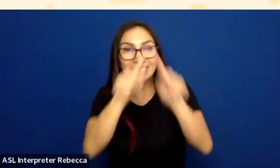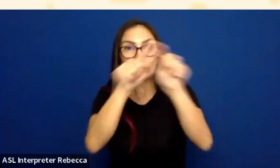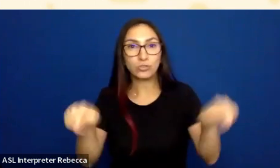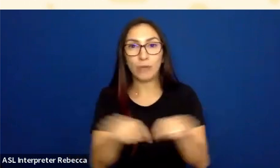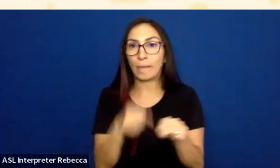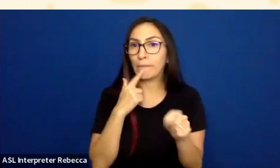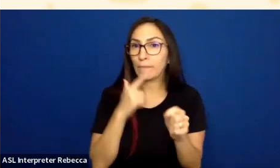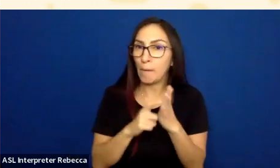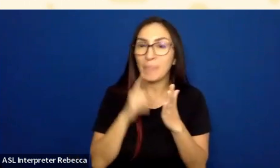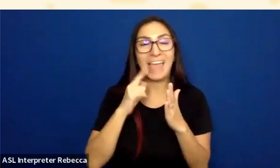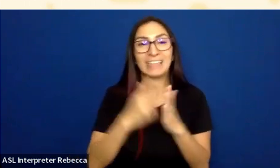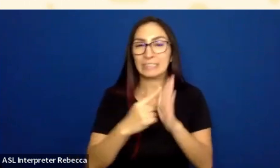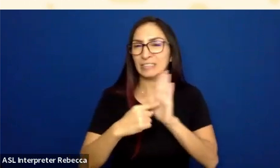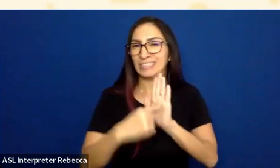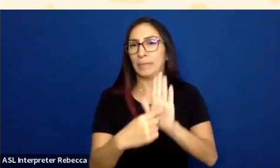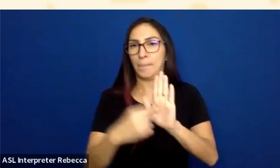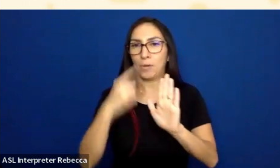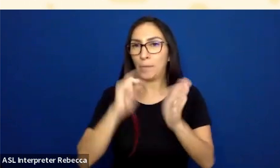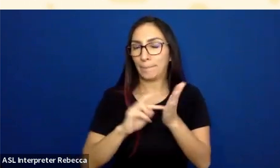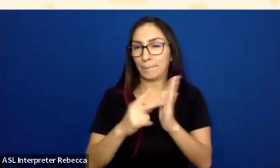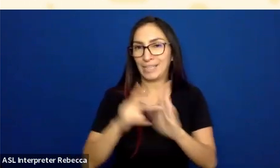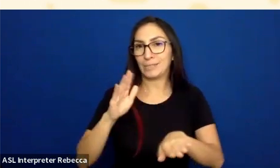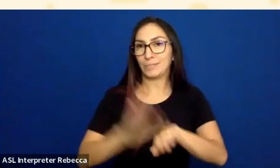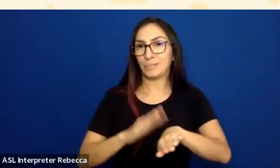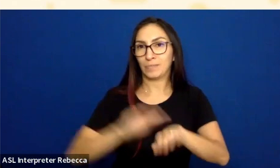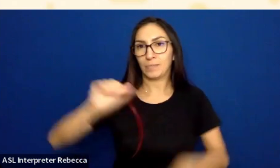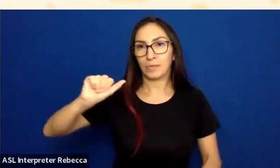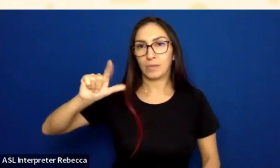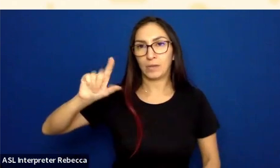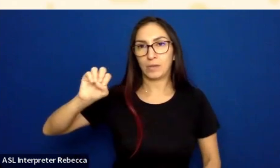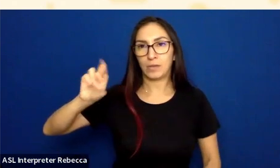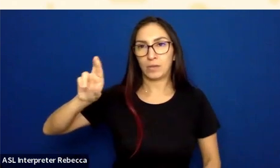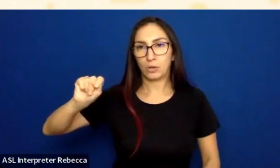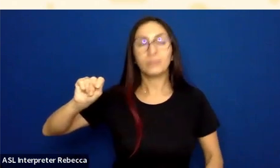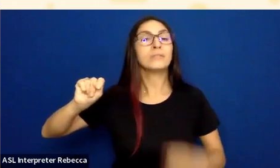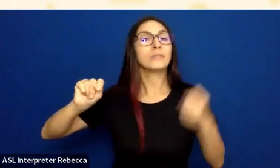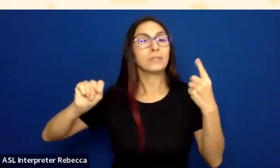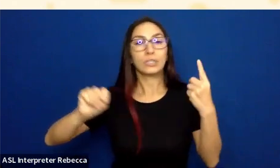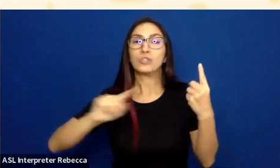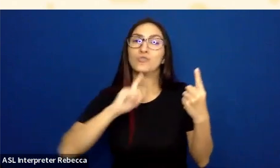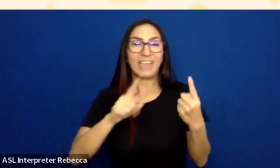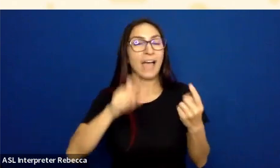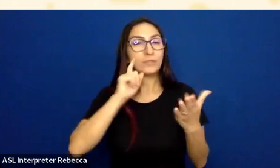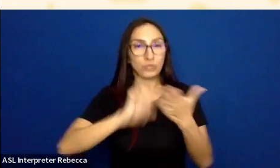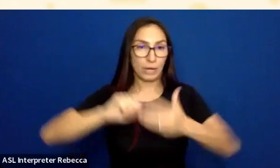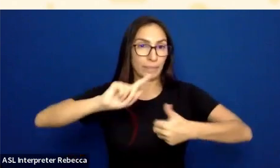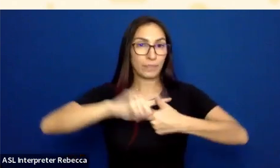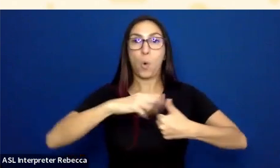for an alert, now I’d have to test really the white contrast from the red.